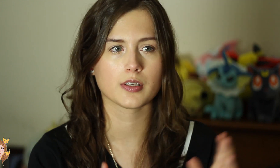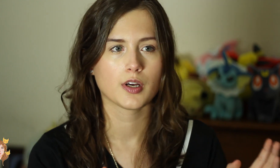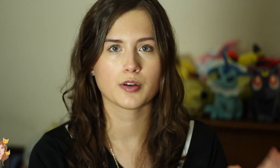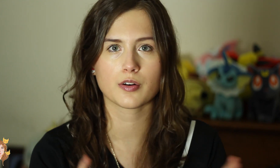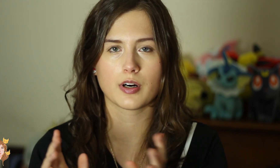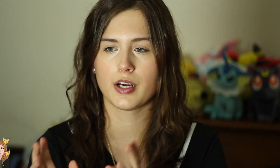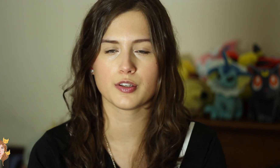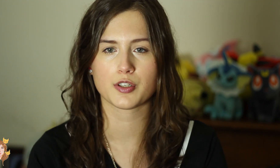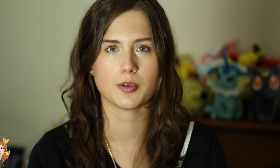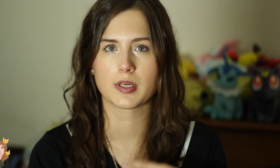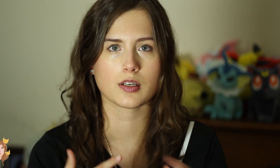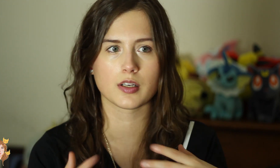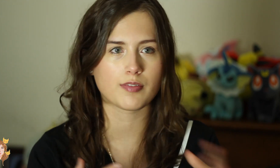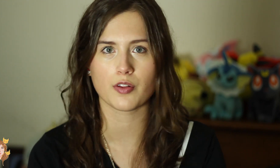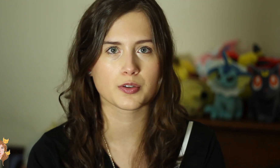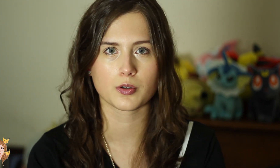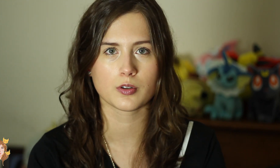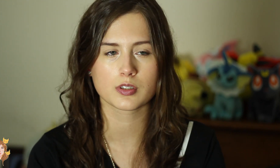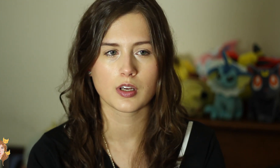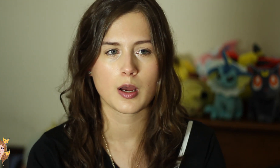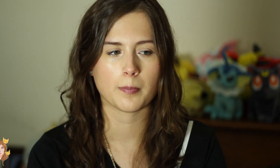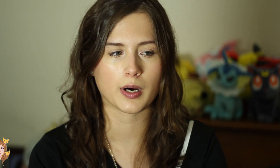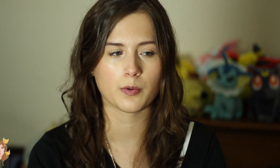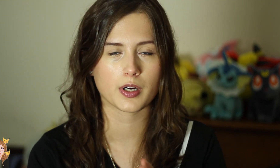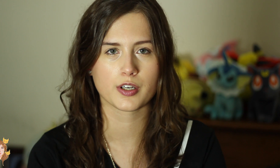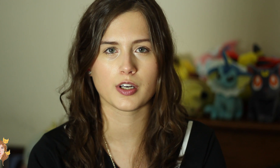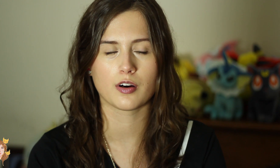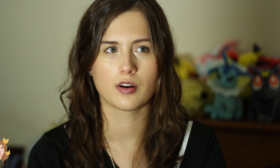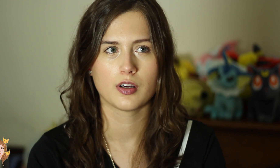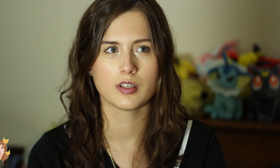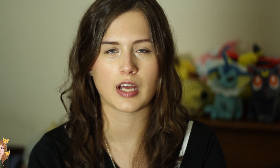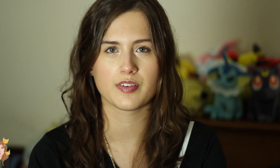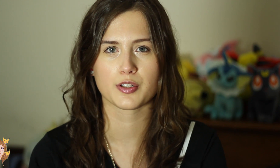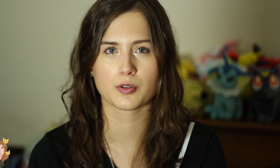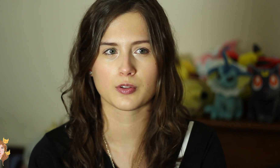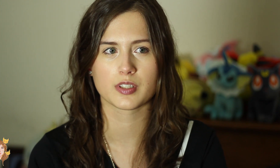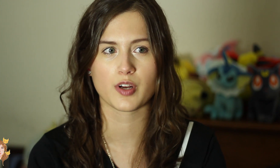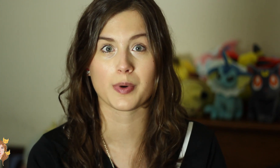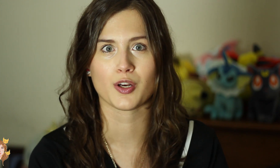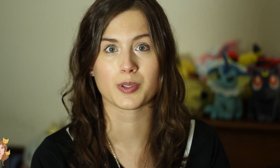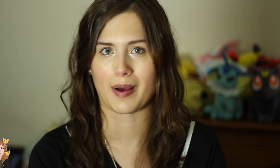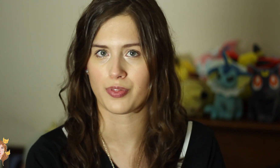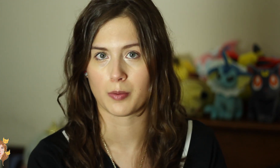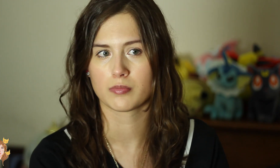‘Cos Google and YouTube can give all the tools, but what good is having the tools if nobody knows about them?